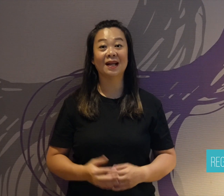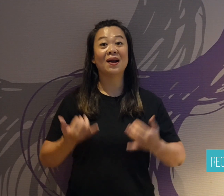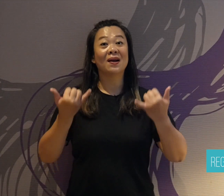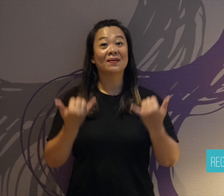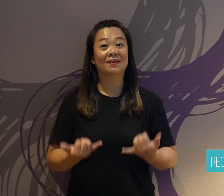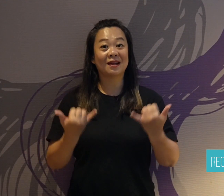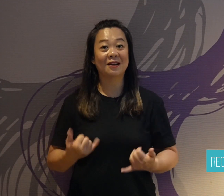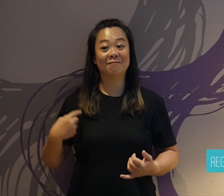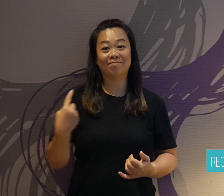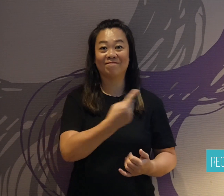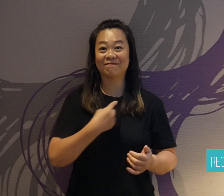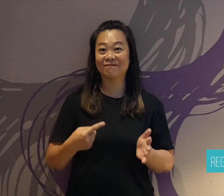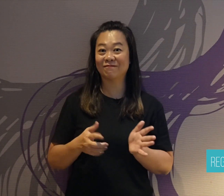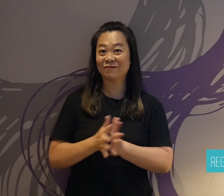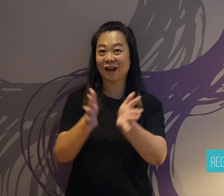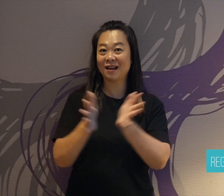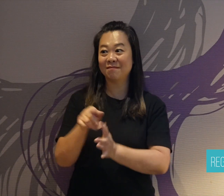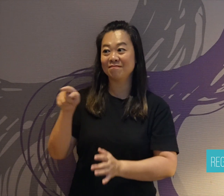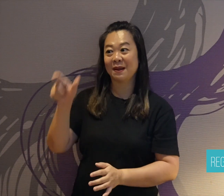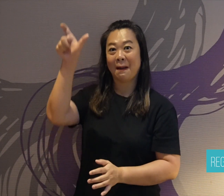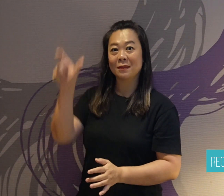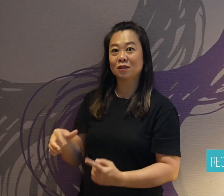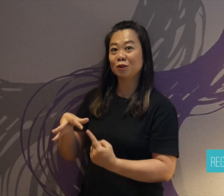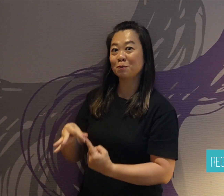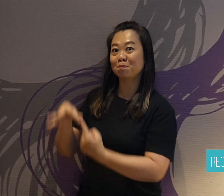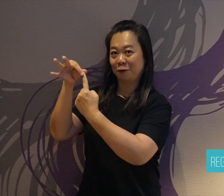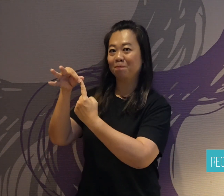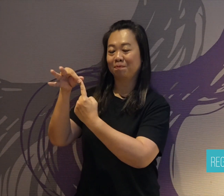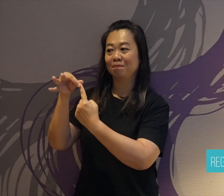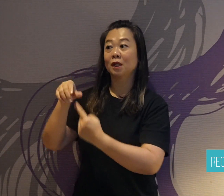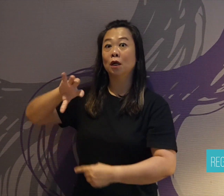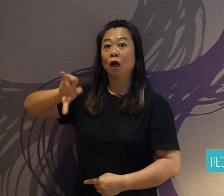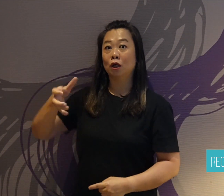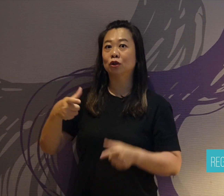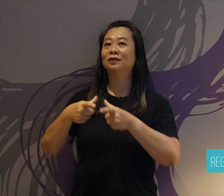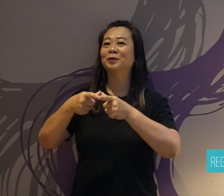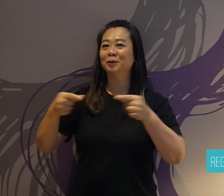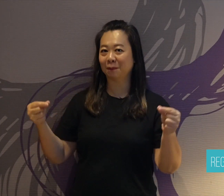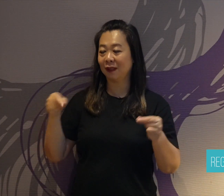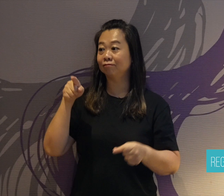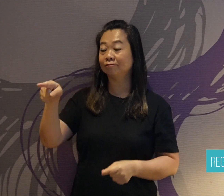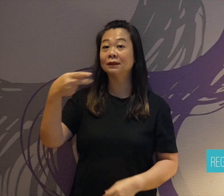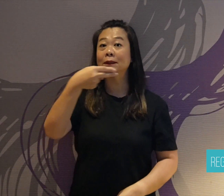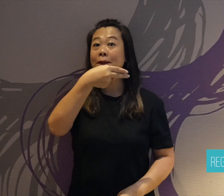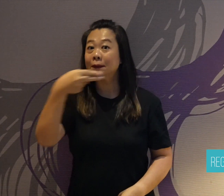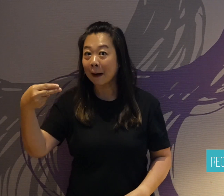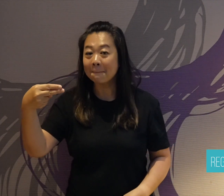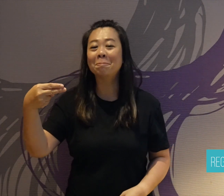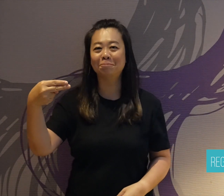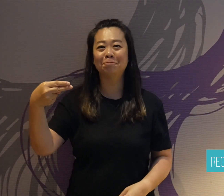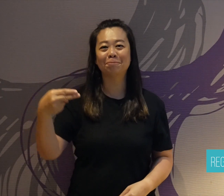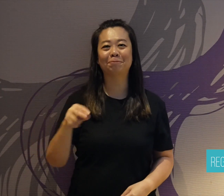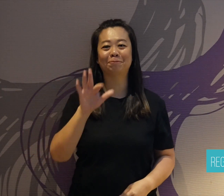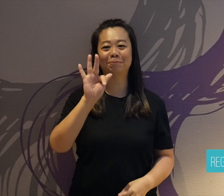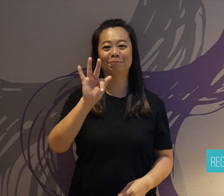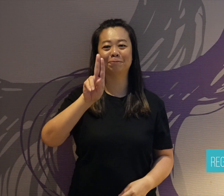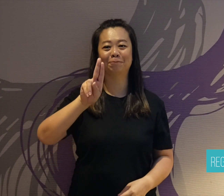We're talking about a special person today - Fukushima Satoshi.